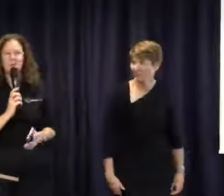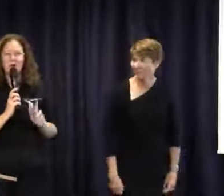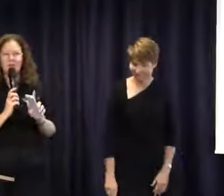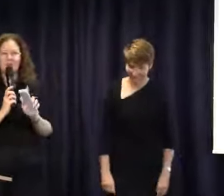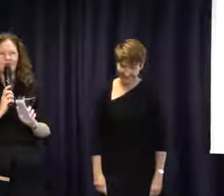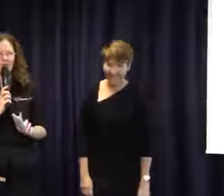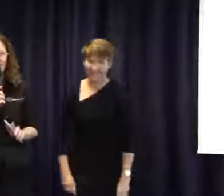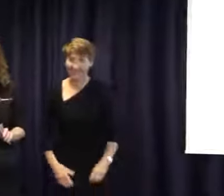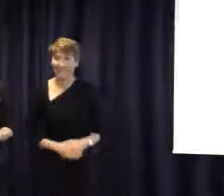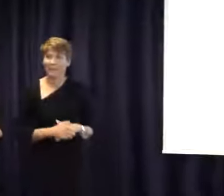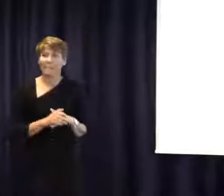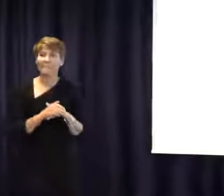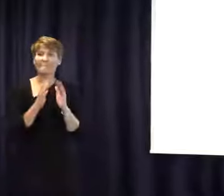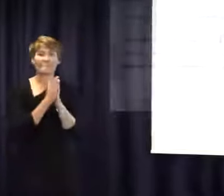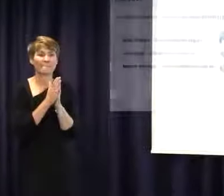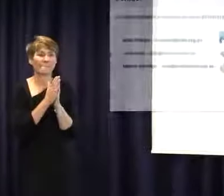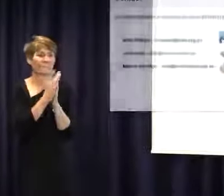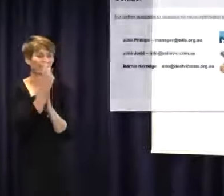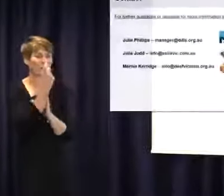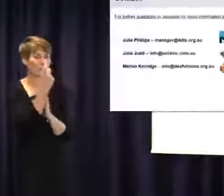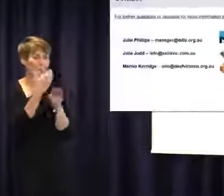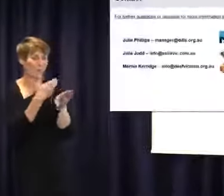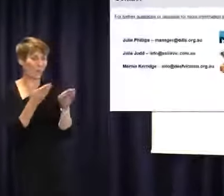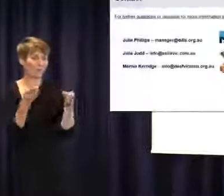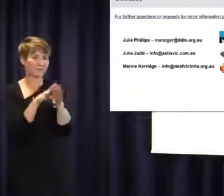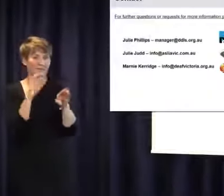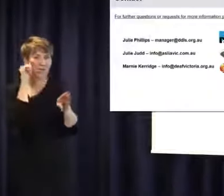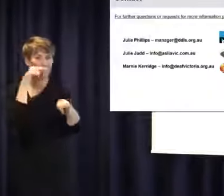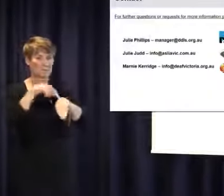Just one more thing before we close for this afternoon and I know we have gone over 10